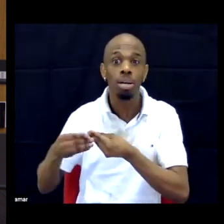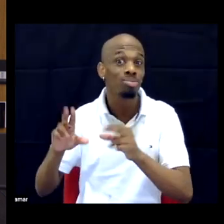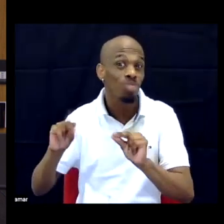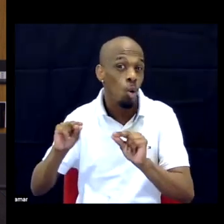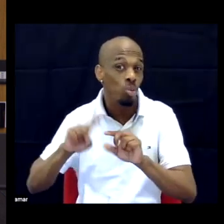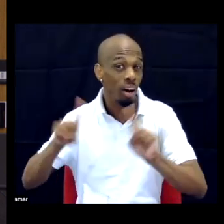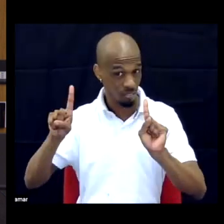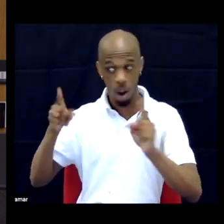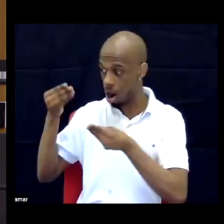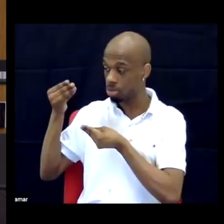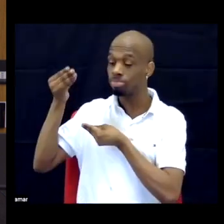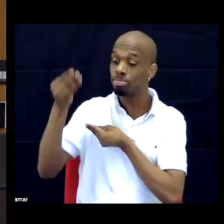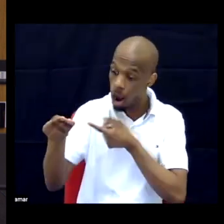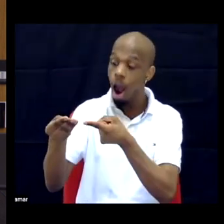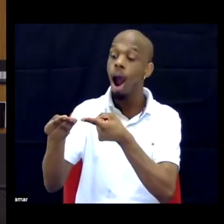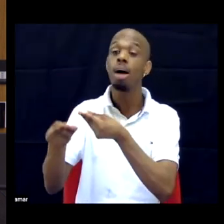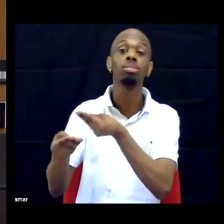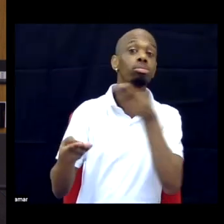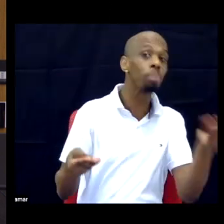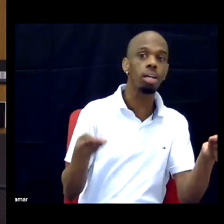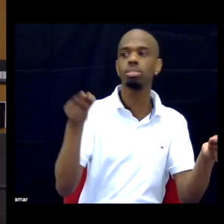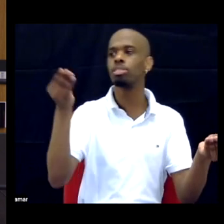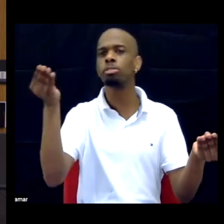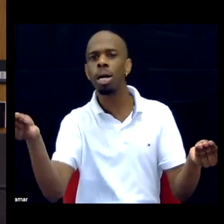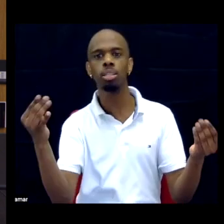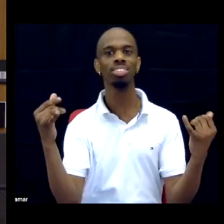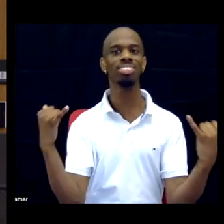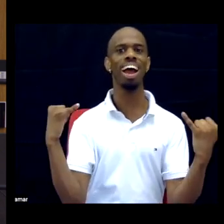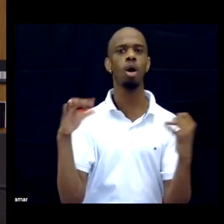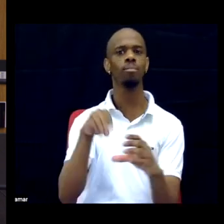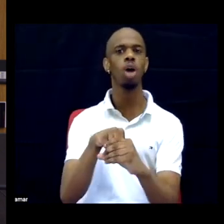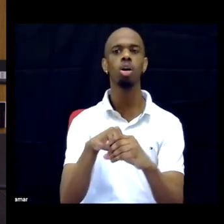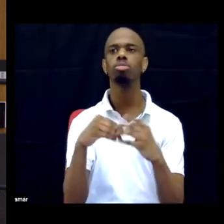violence and ensuring quality medical care and healthcare and larger supports.